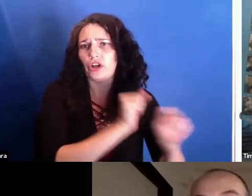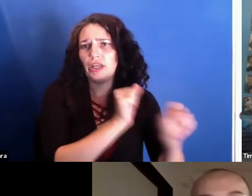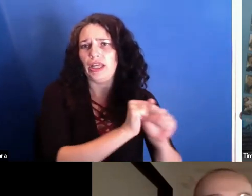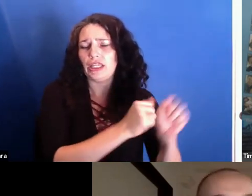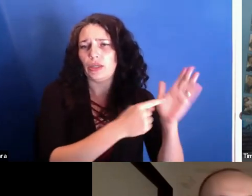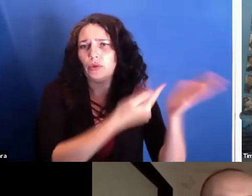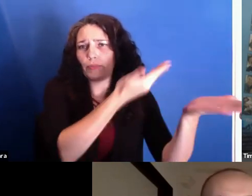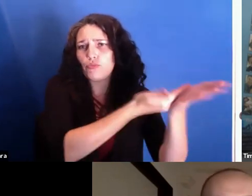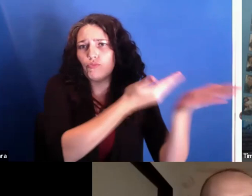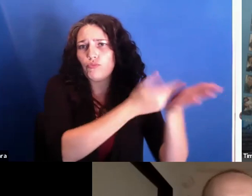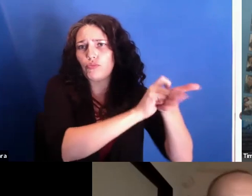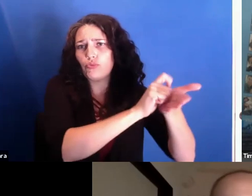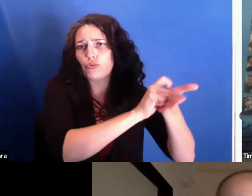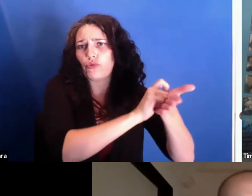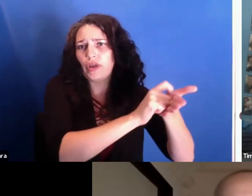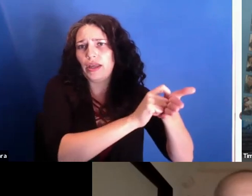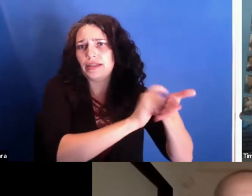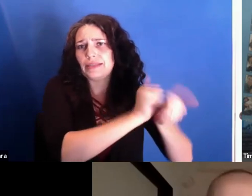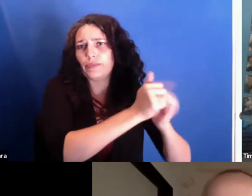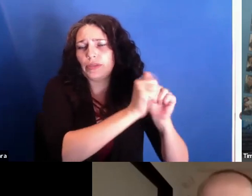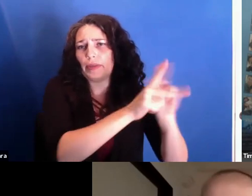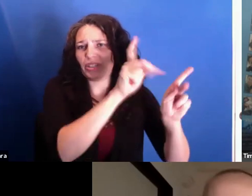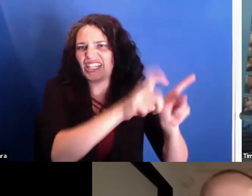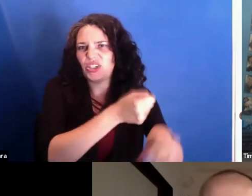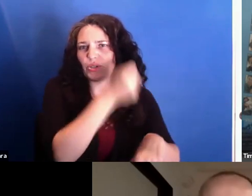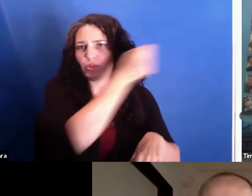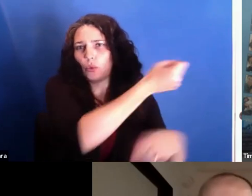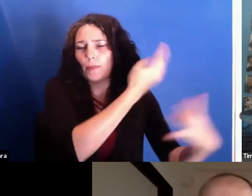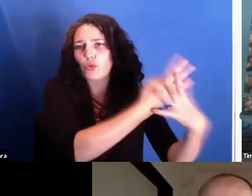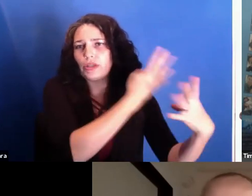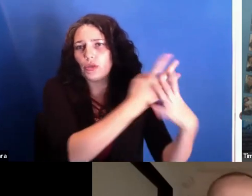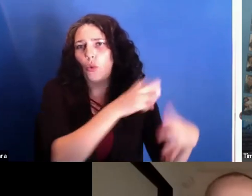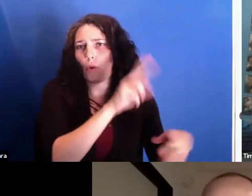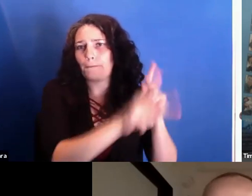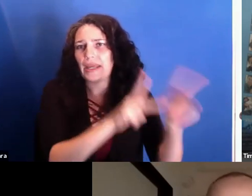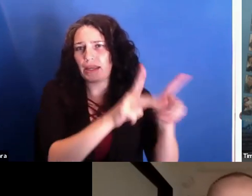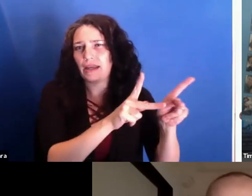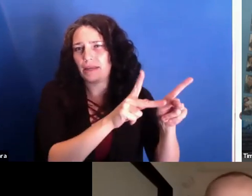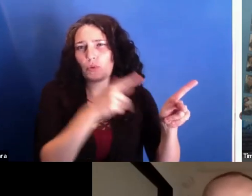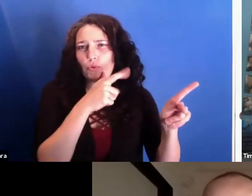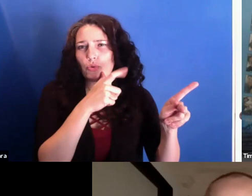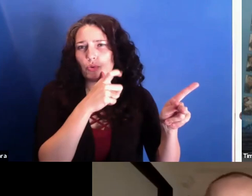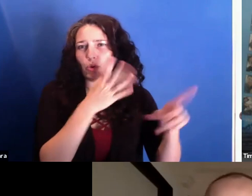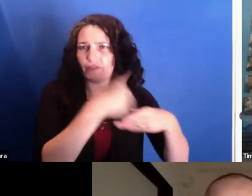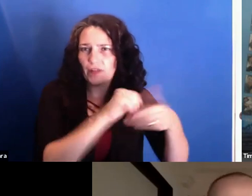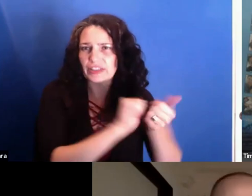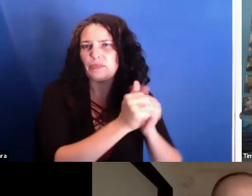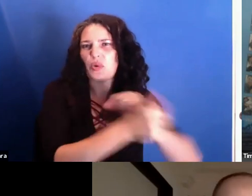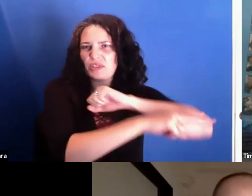He brought down the big players in the football world that did corruption, was buying and selling football players.